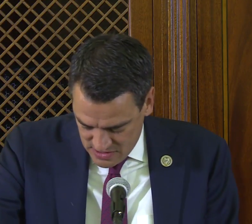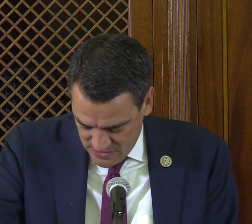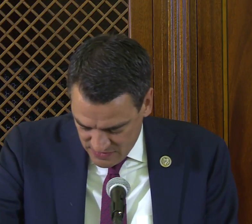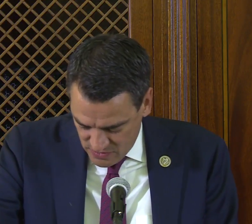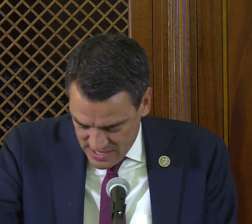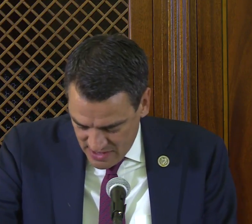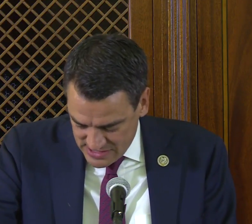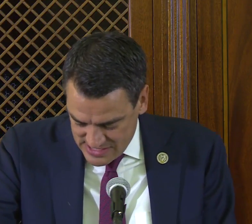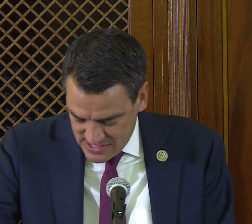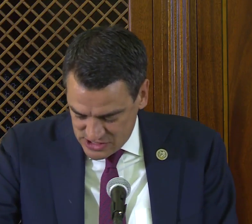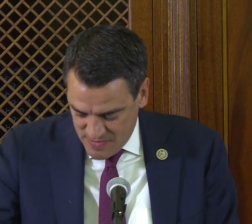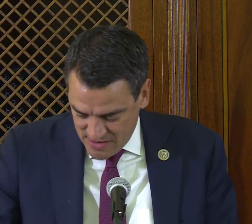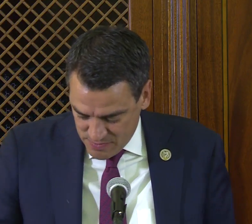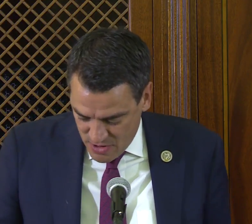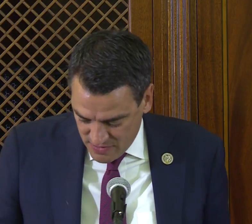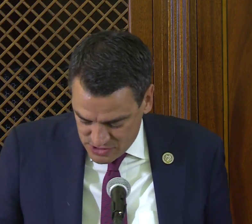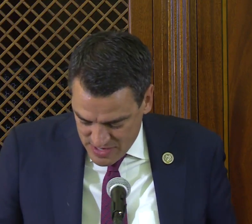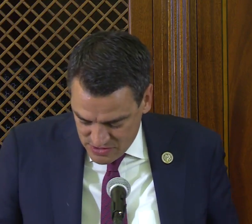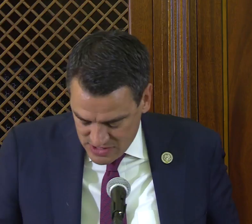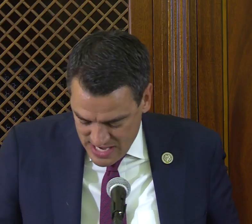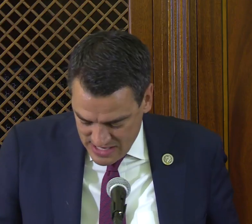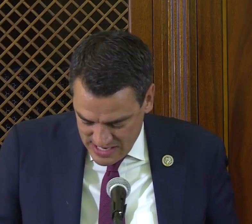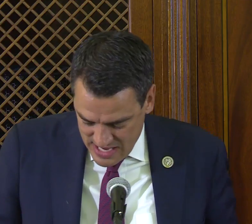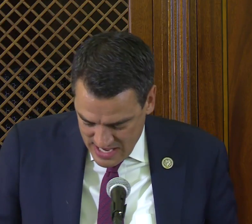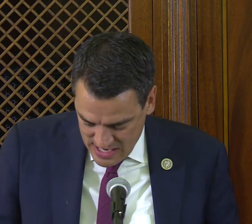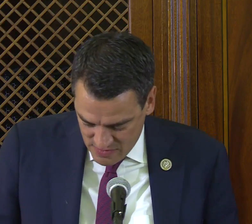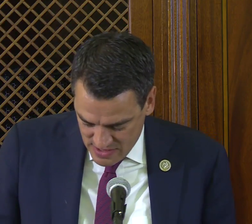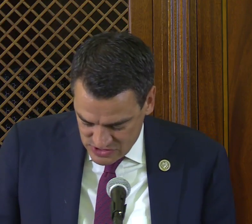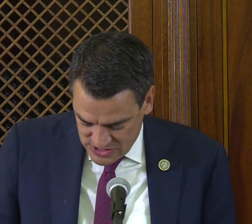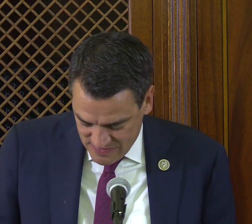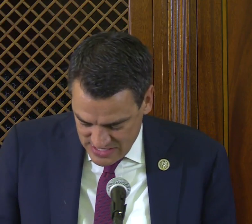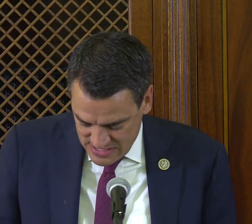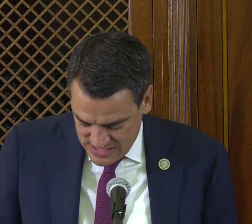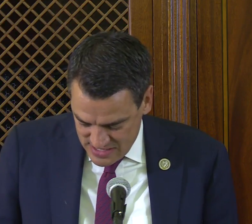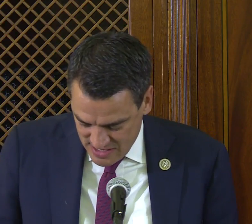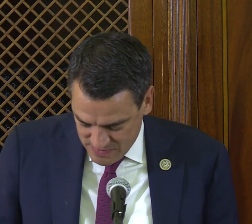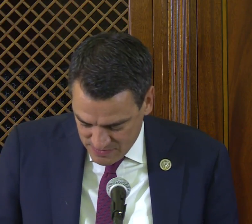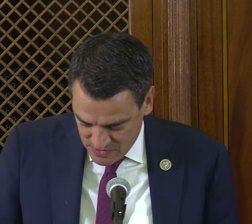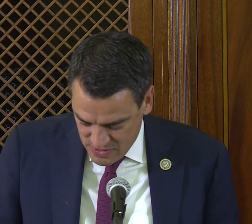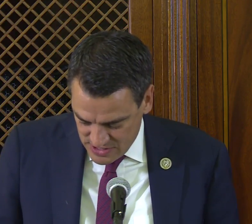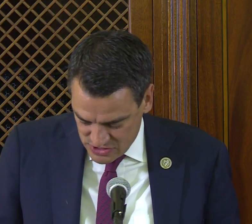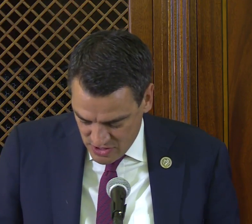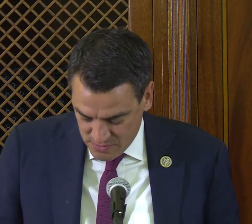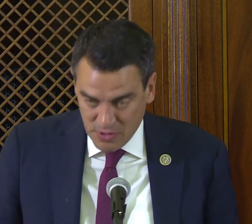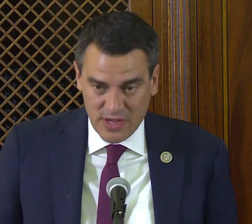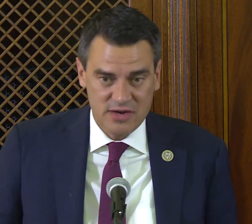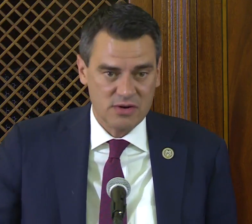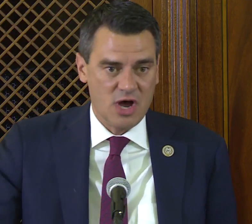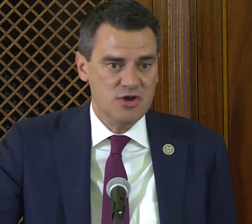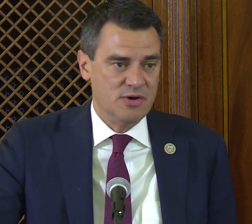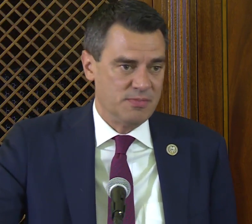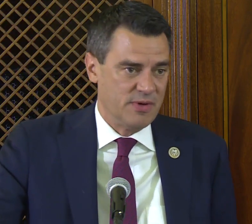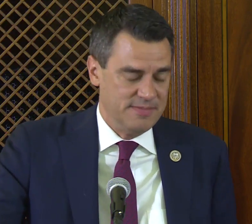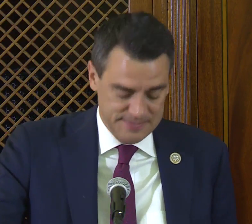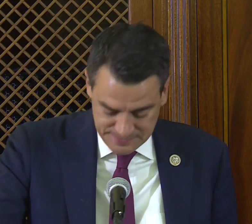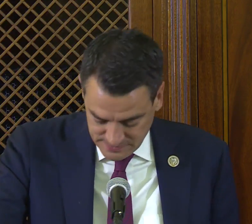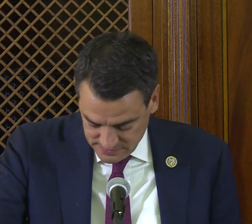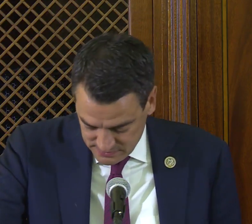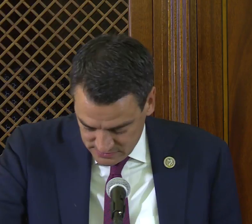The difficult reality is that in spite of the progress made through the ADA, around seven in ten deaf people in the U.S. are unemployed or under employed.